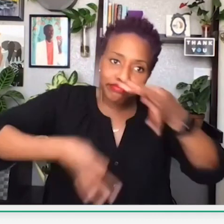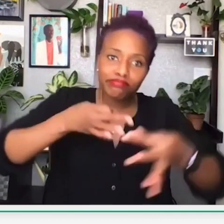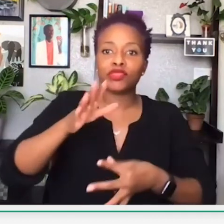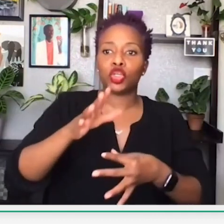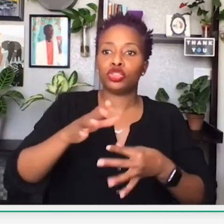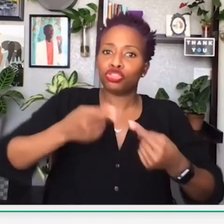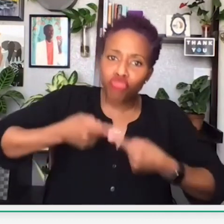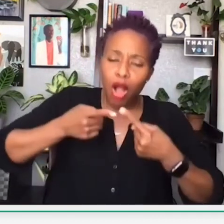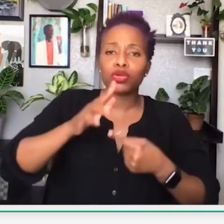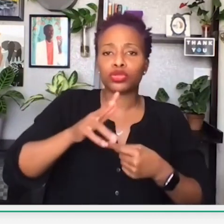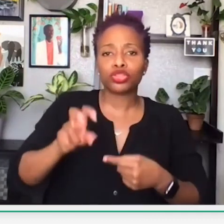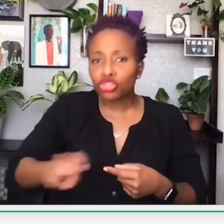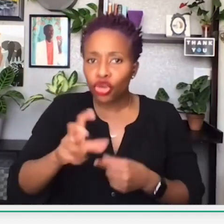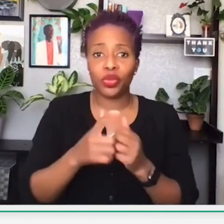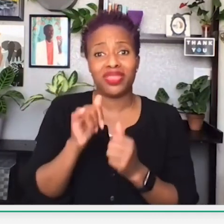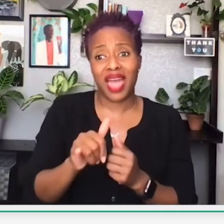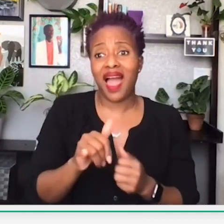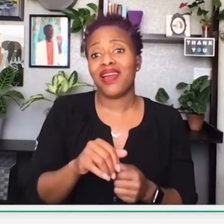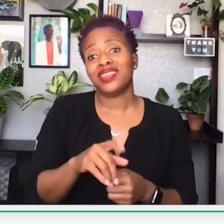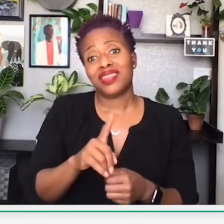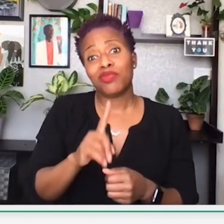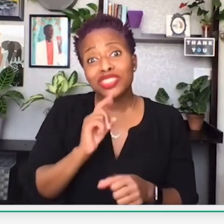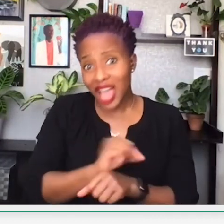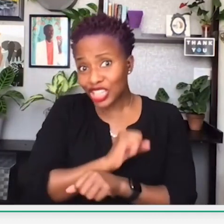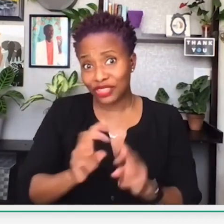During that TED Talk she explains the struggles and her journey.